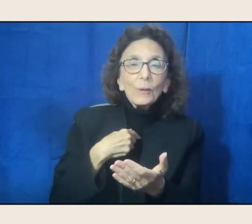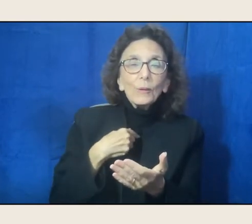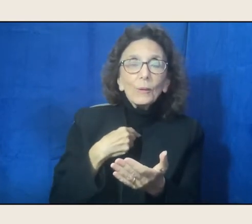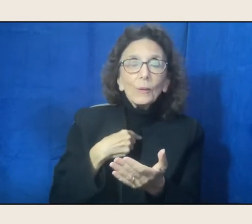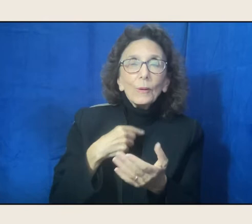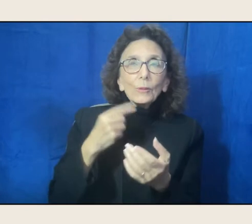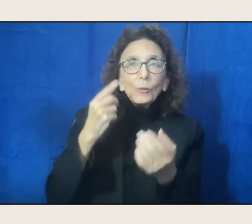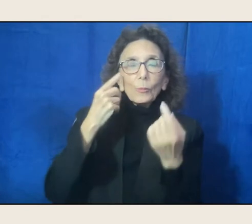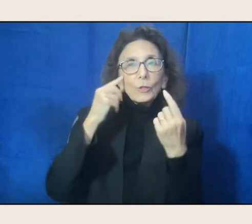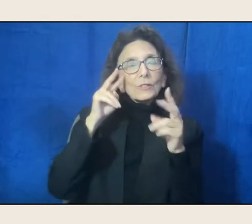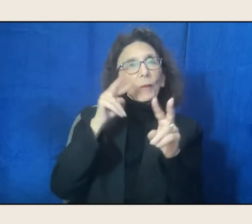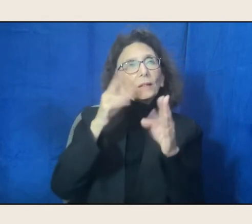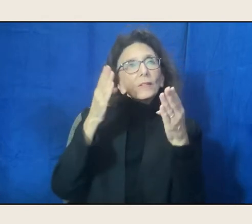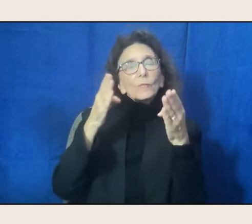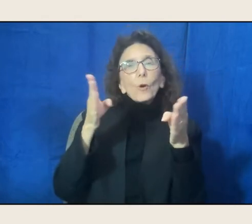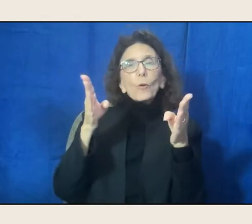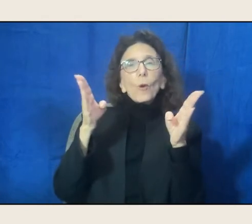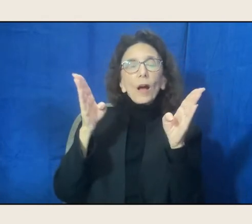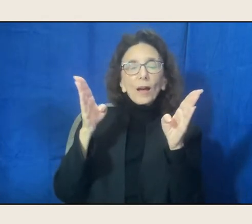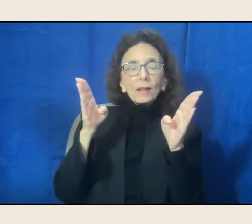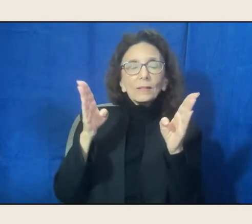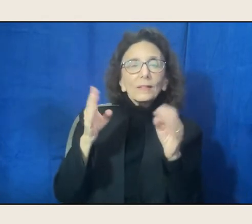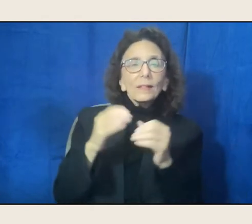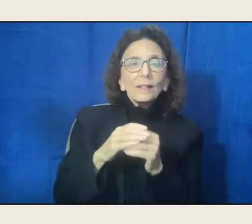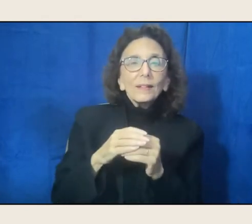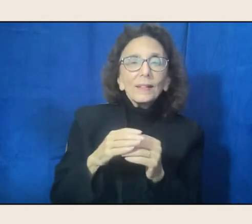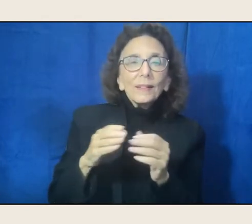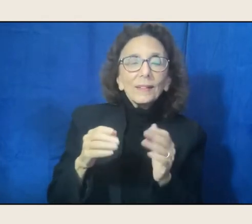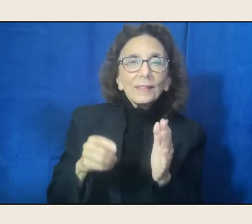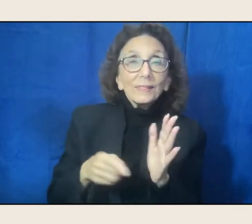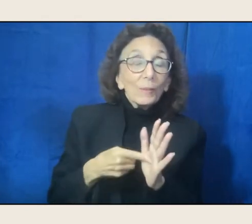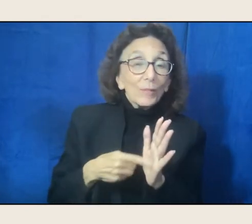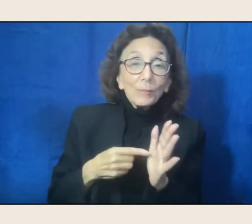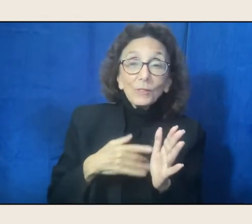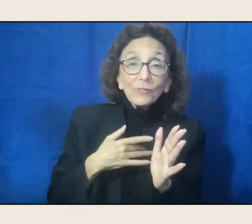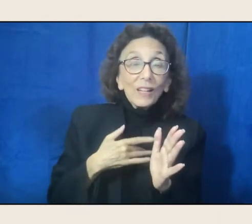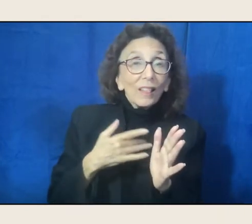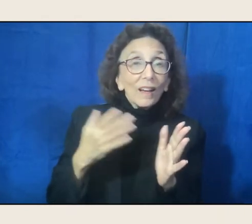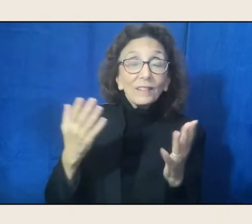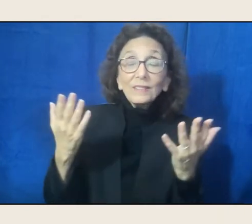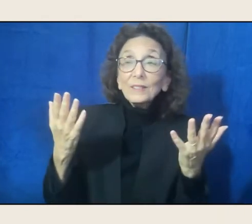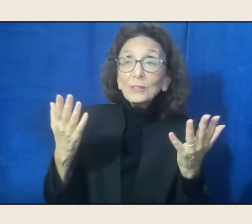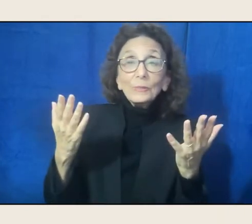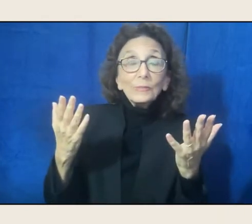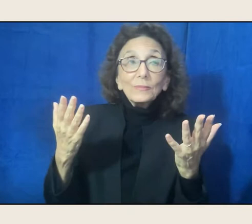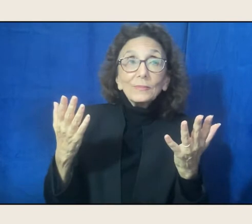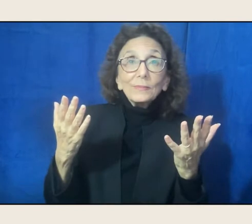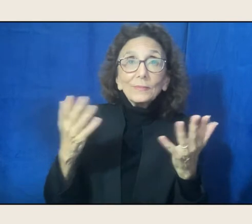I would think. Sometimes you feel like you've lost everything, but generally, you get on a track,